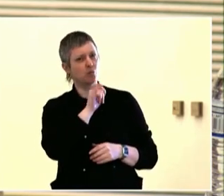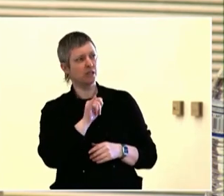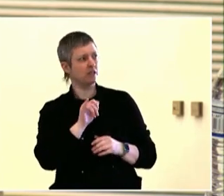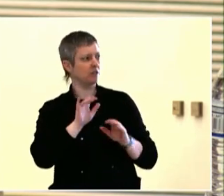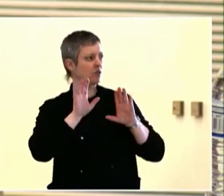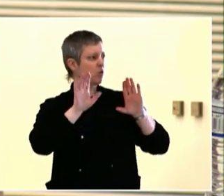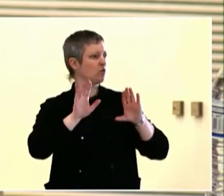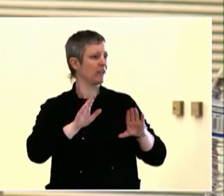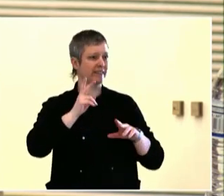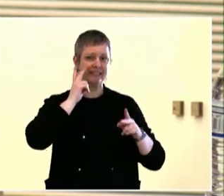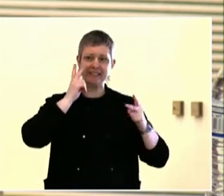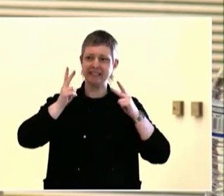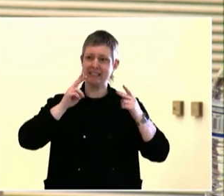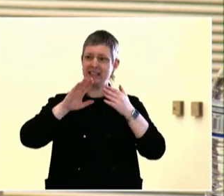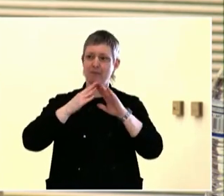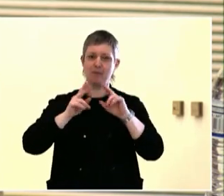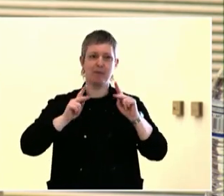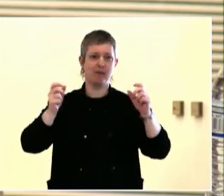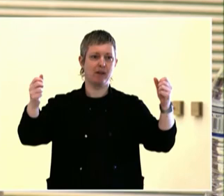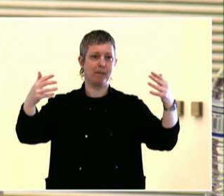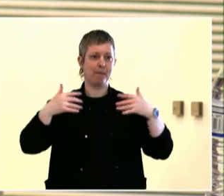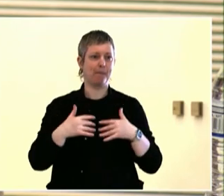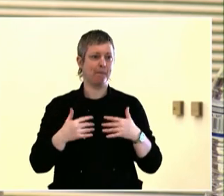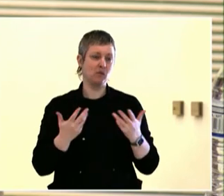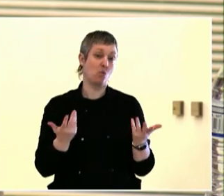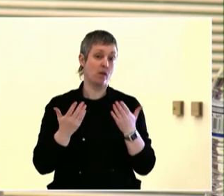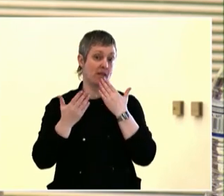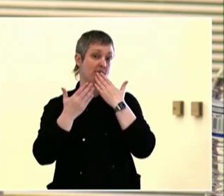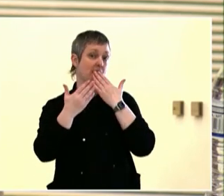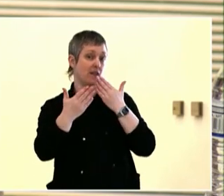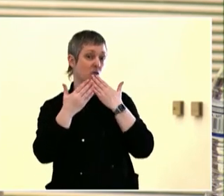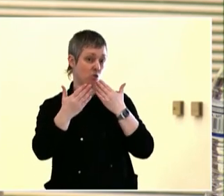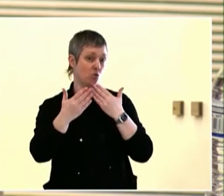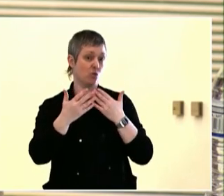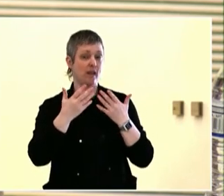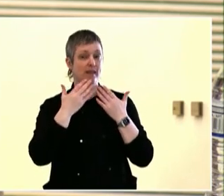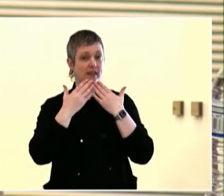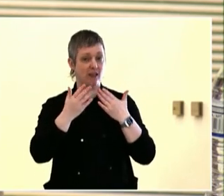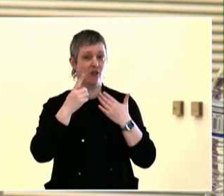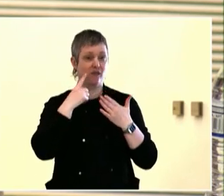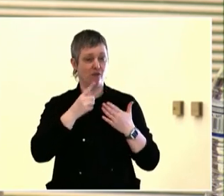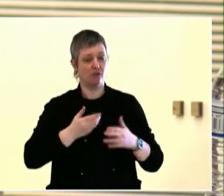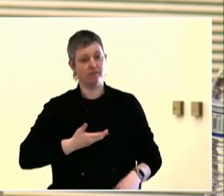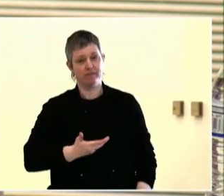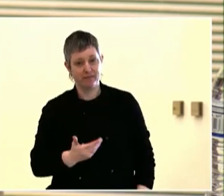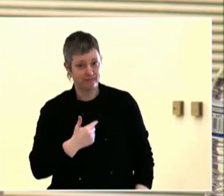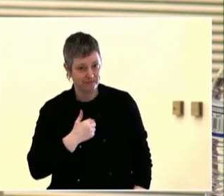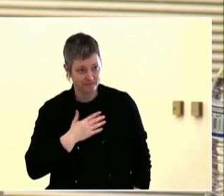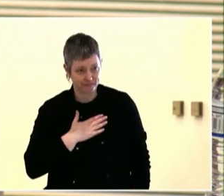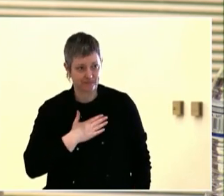experiences the last few days. We're really good you're here. We're going to invite our visitors just to give a little